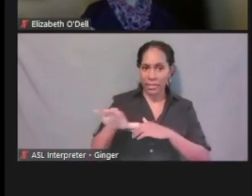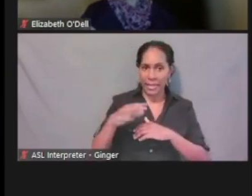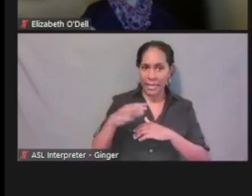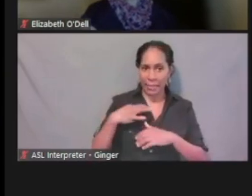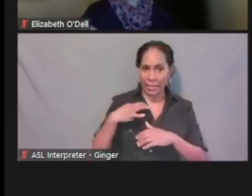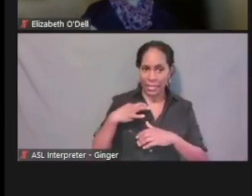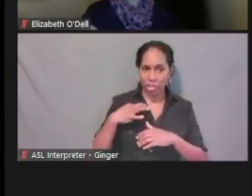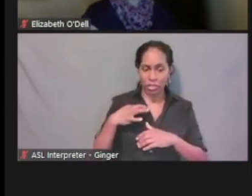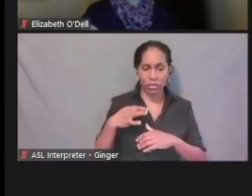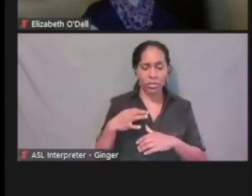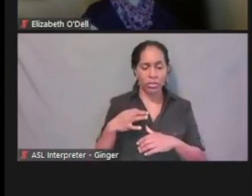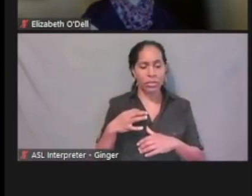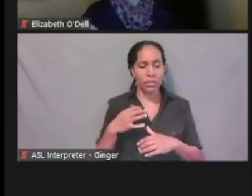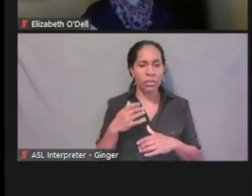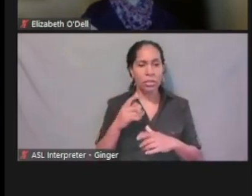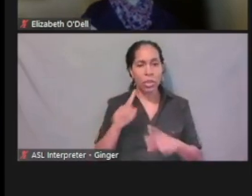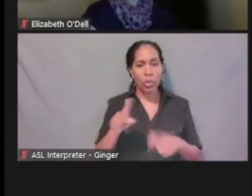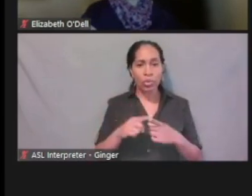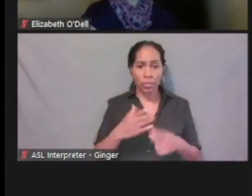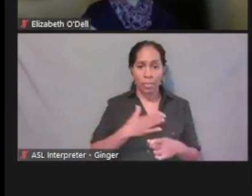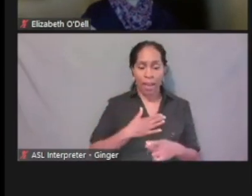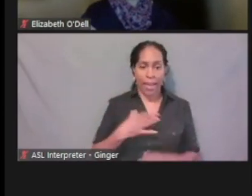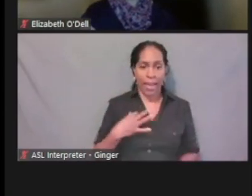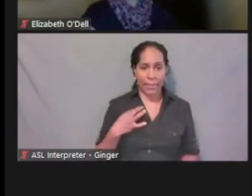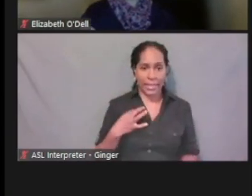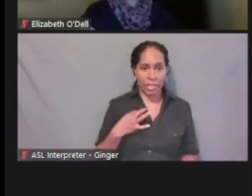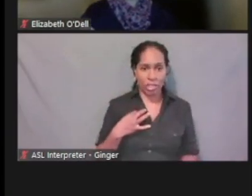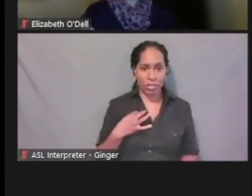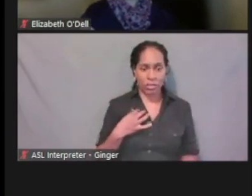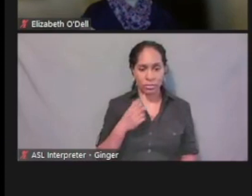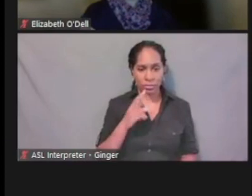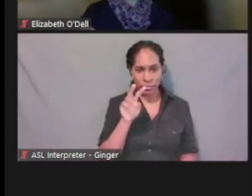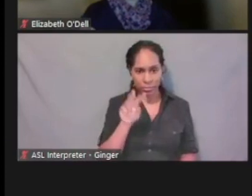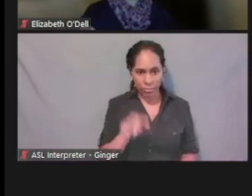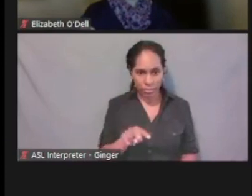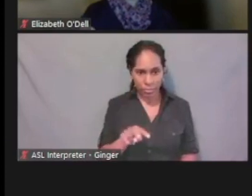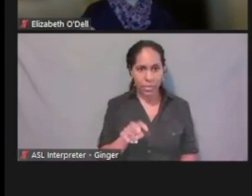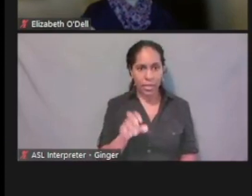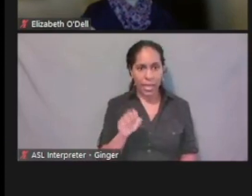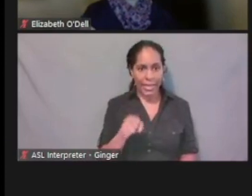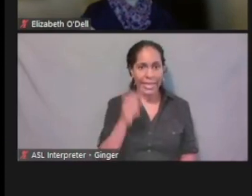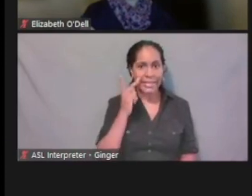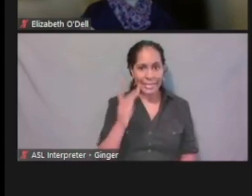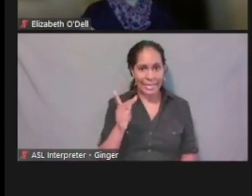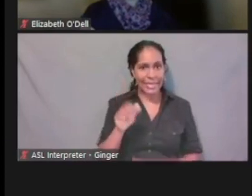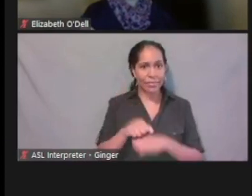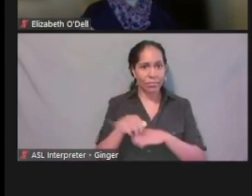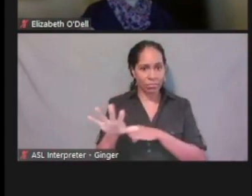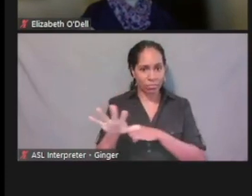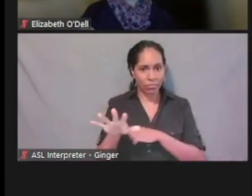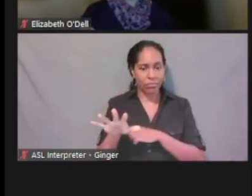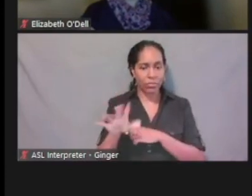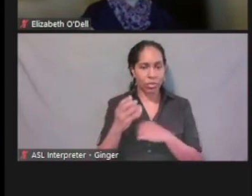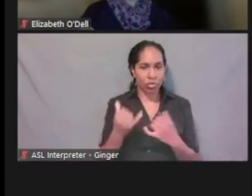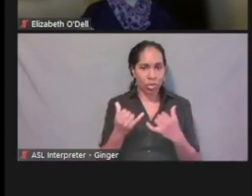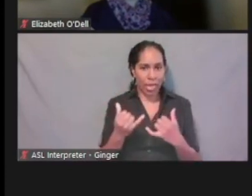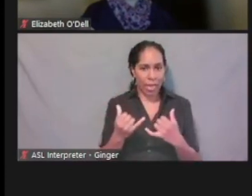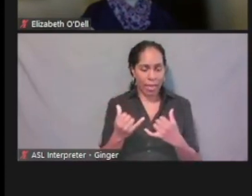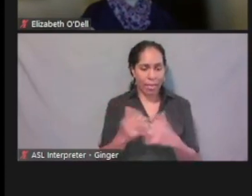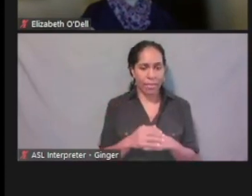I can go to my applications. And I can see that I submitted this one today, September 19th.